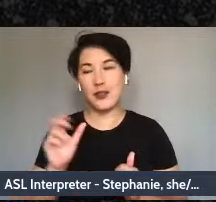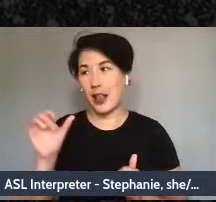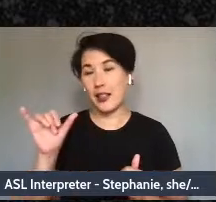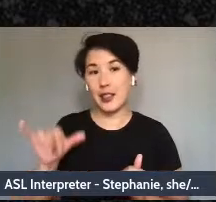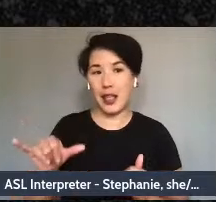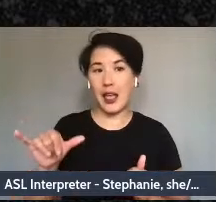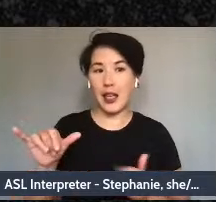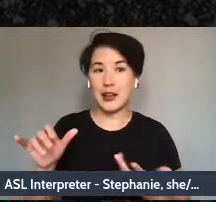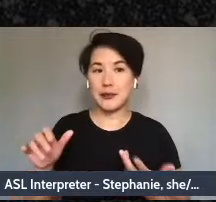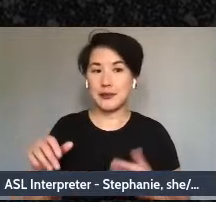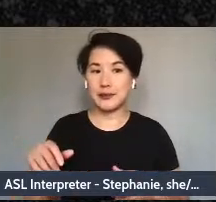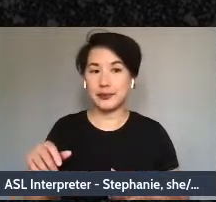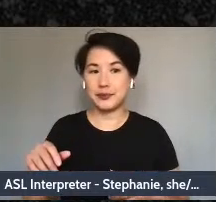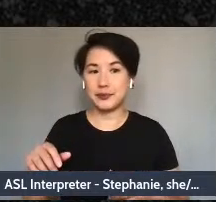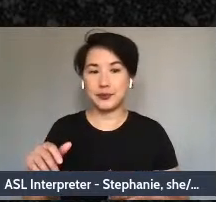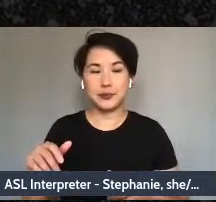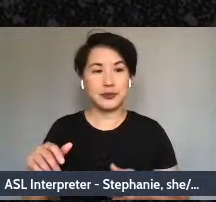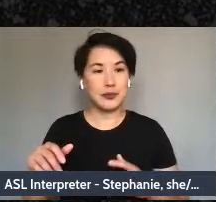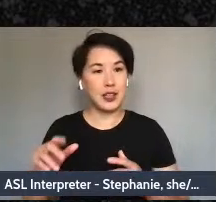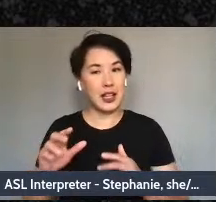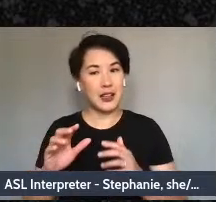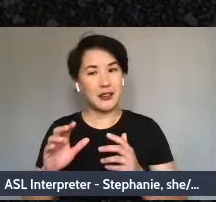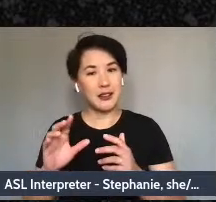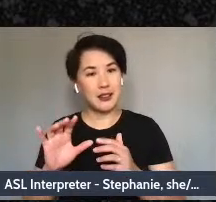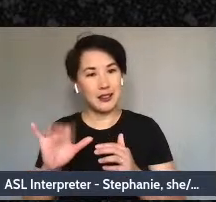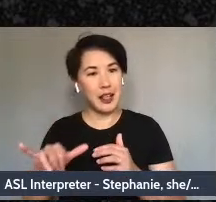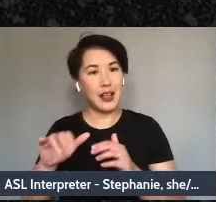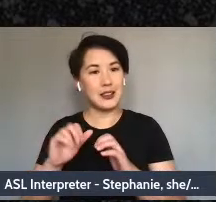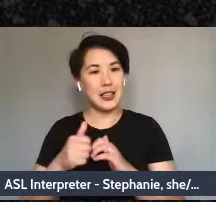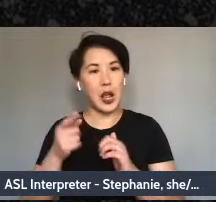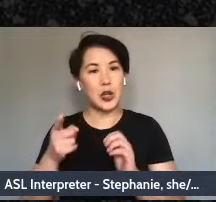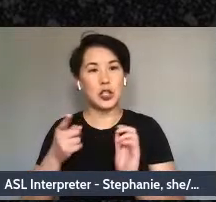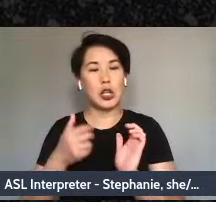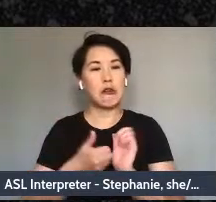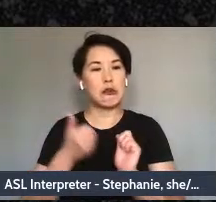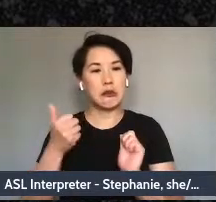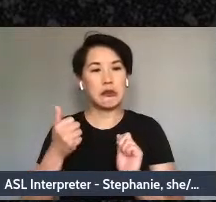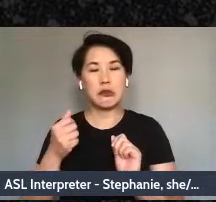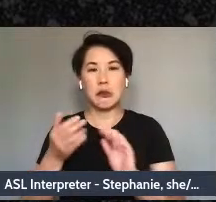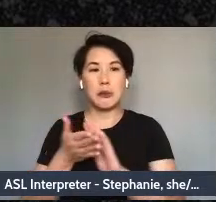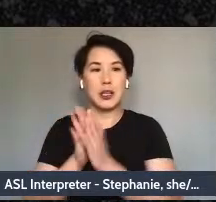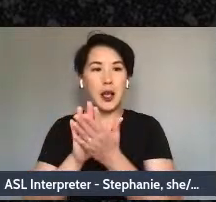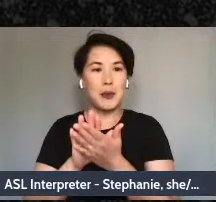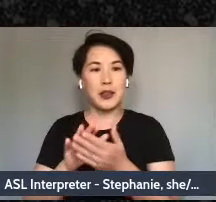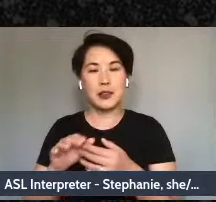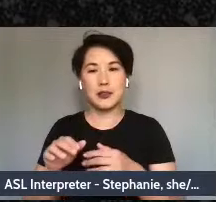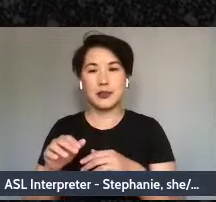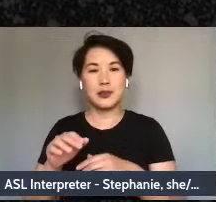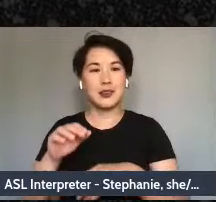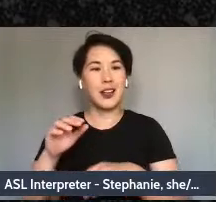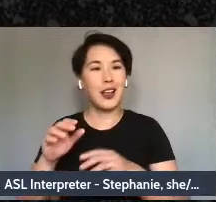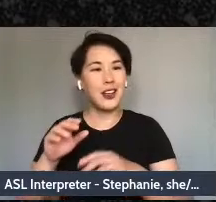like, how do you escape from being a real duty. It's-it's not about accomplishing a list of